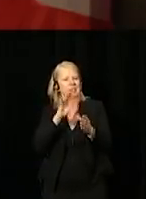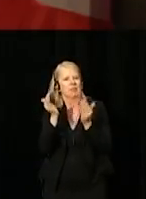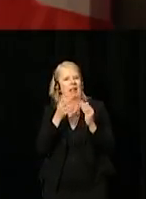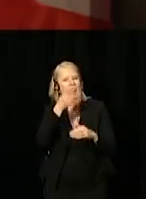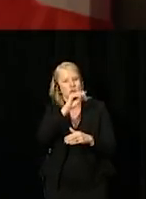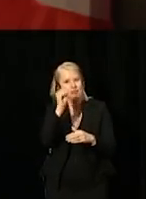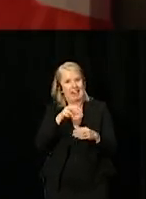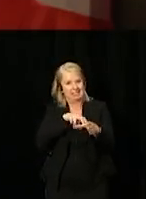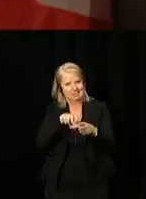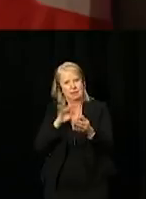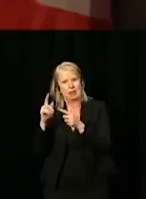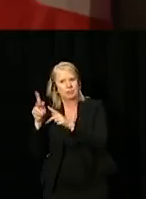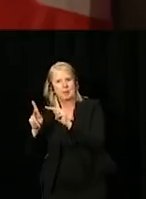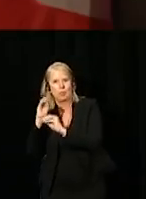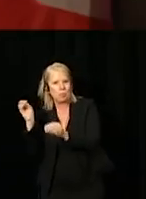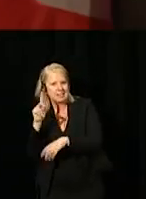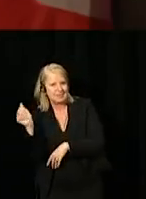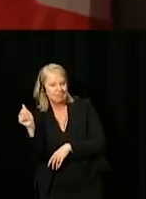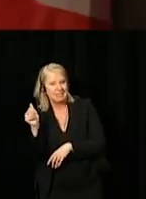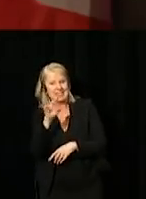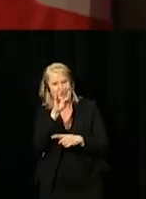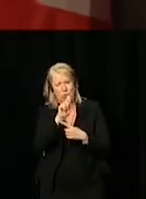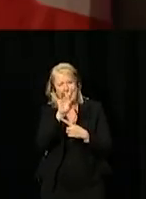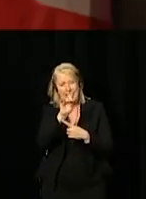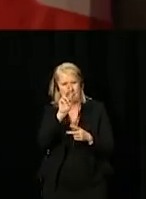7.8% for persons with disabilities